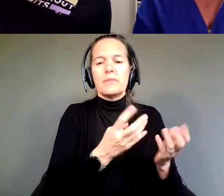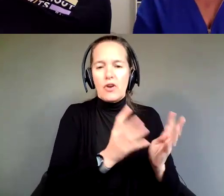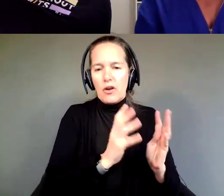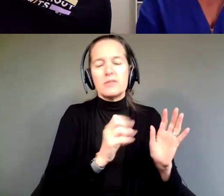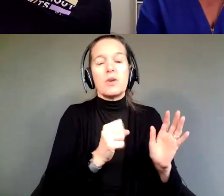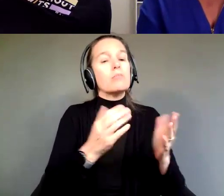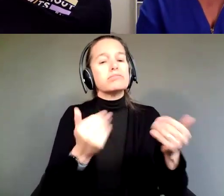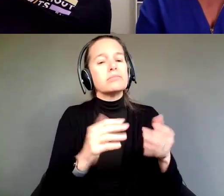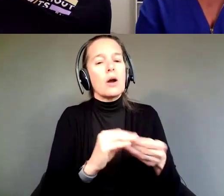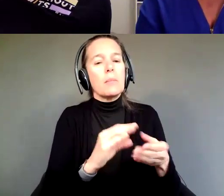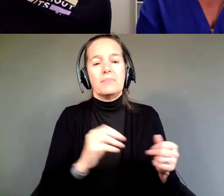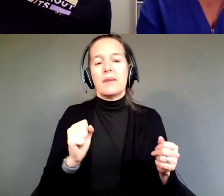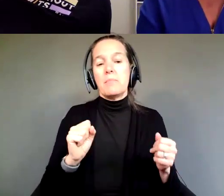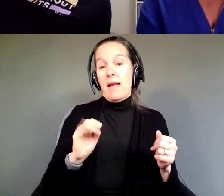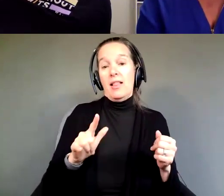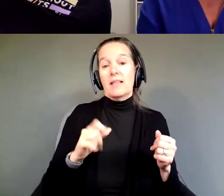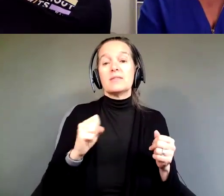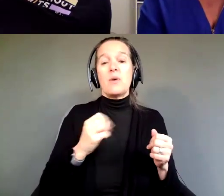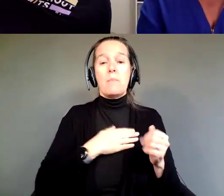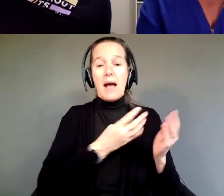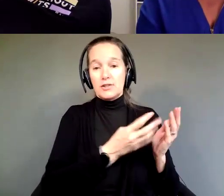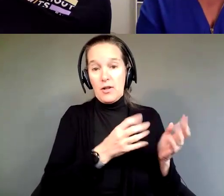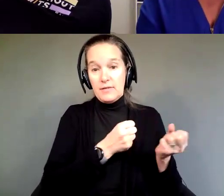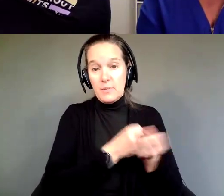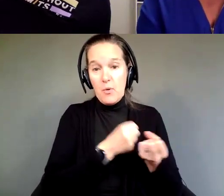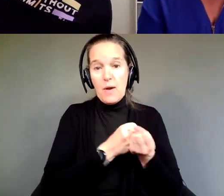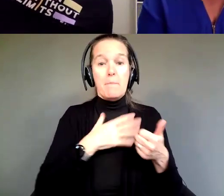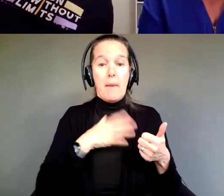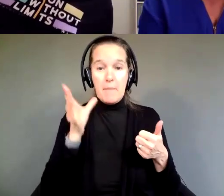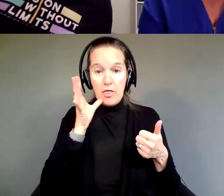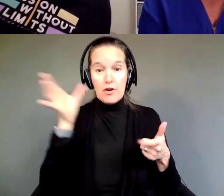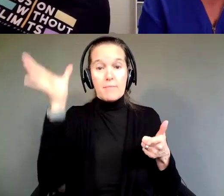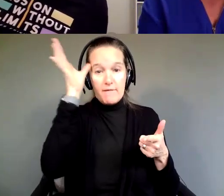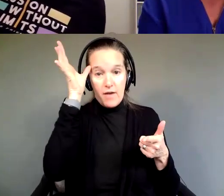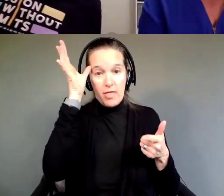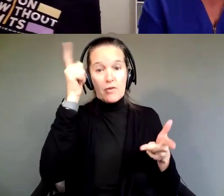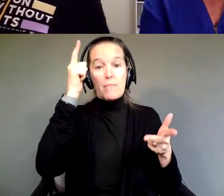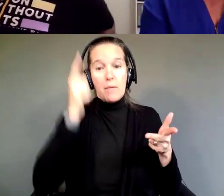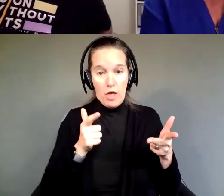So, my circle of support is my mother, my father, my brother,